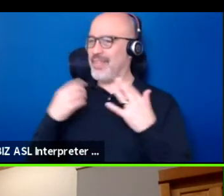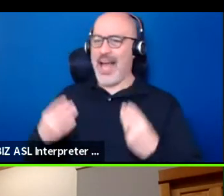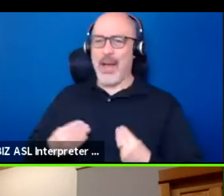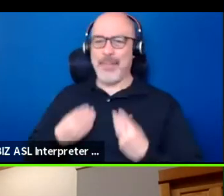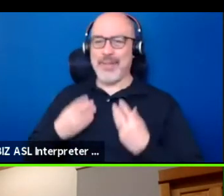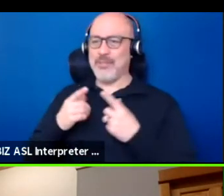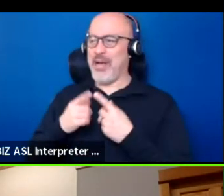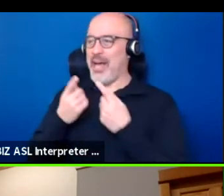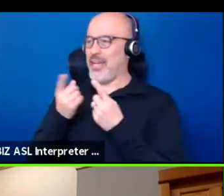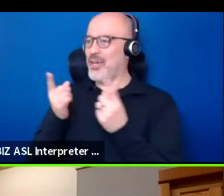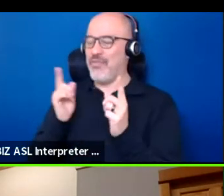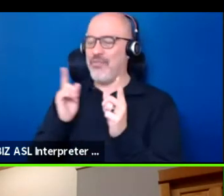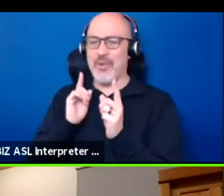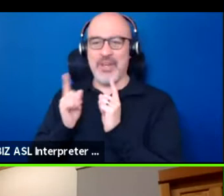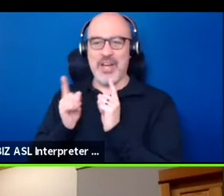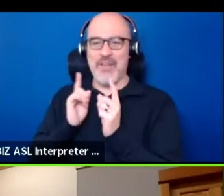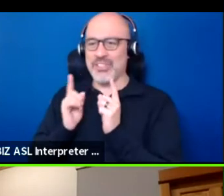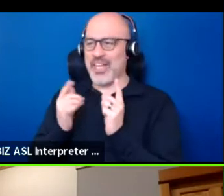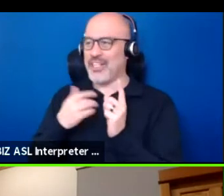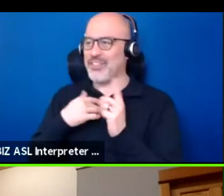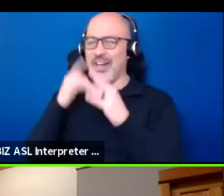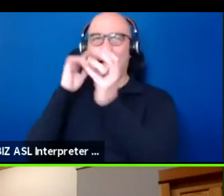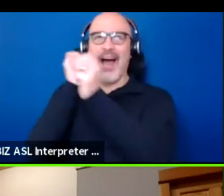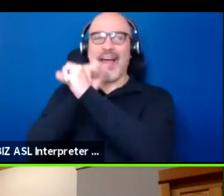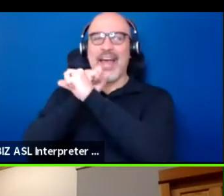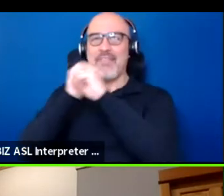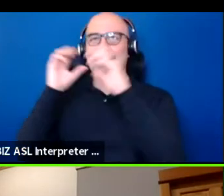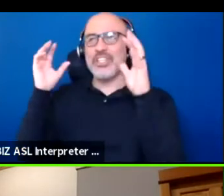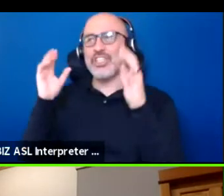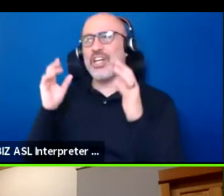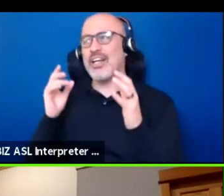I have this vision of doing, you know,